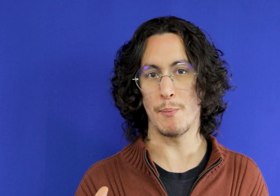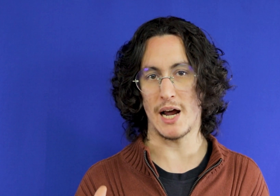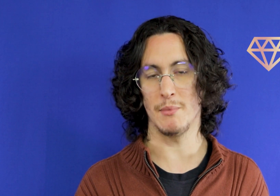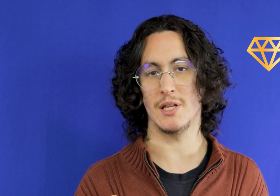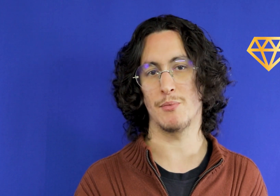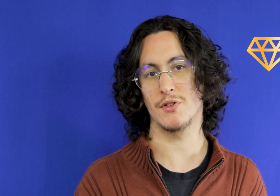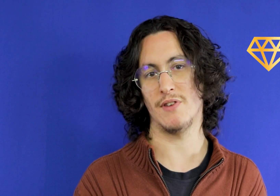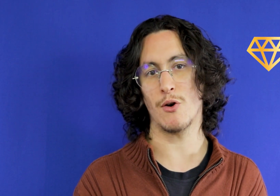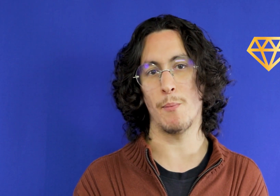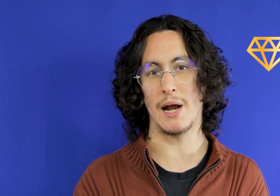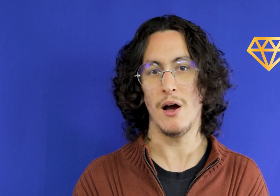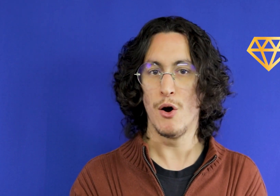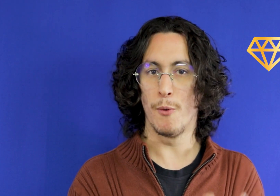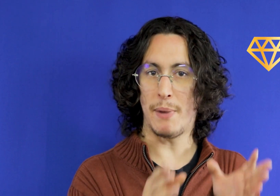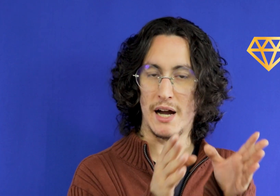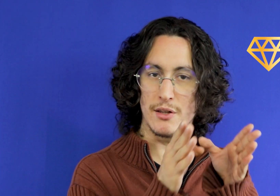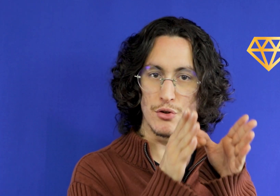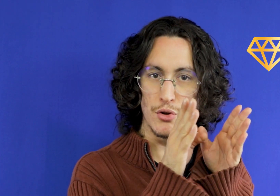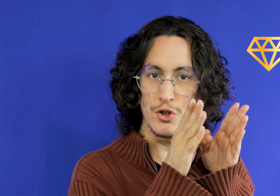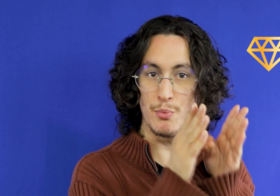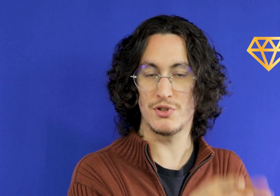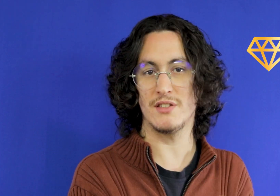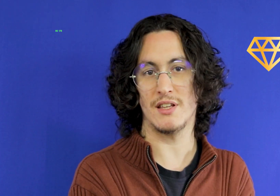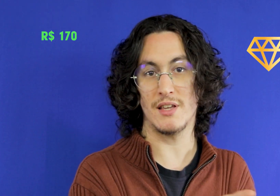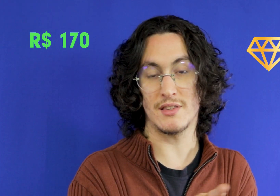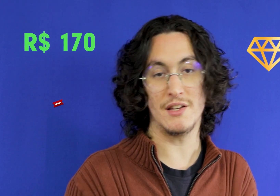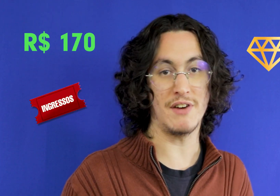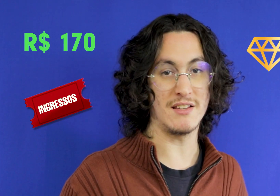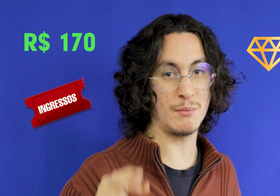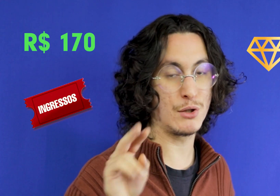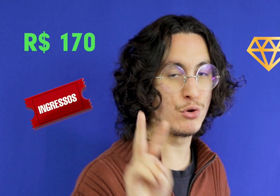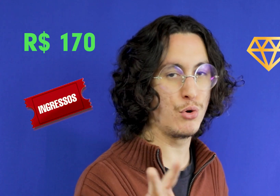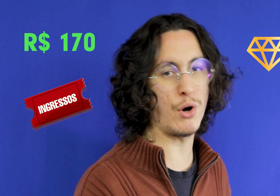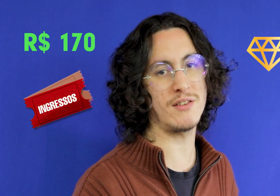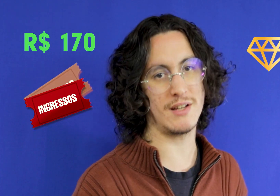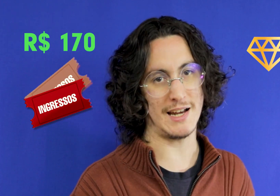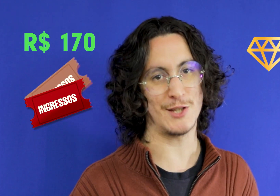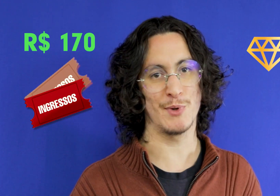worth buying the first one you will buy the park the new percent and seventy will receive two